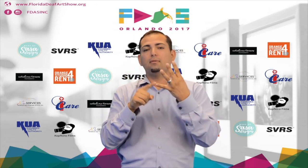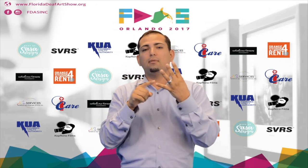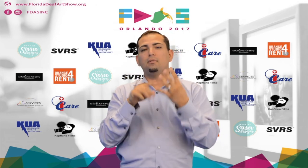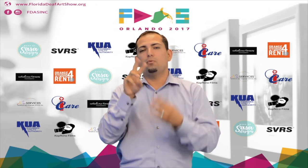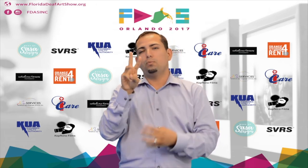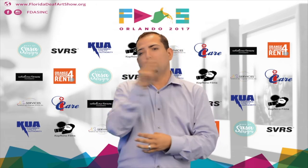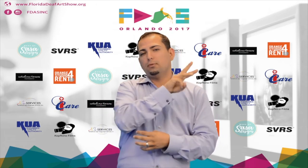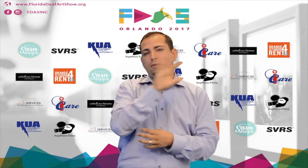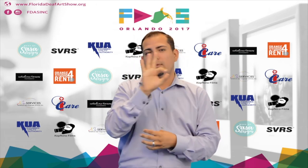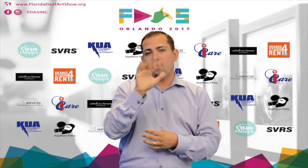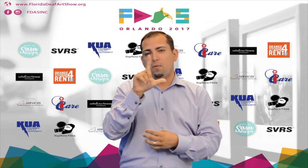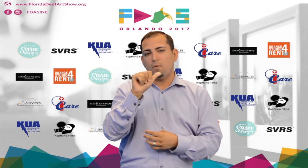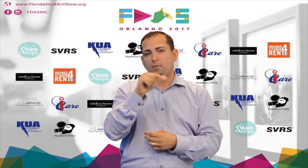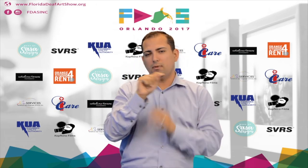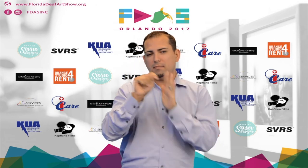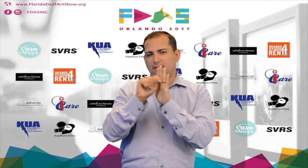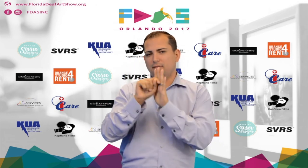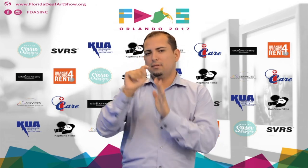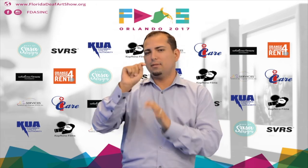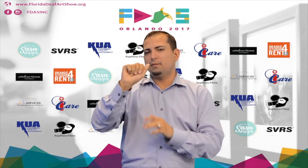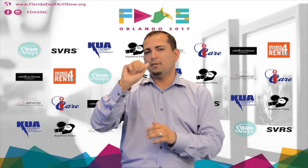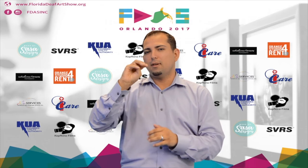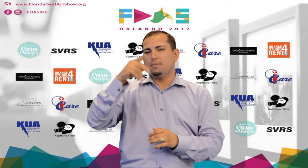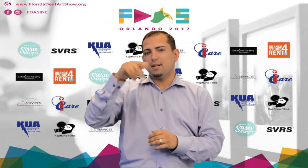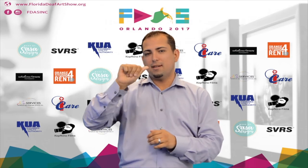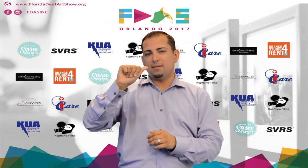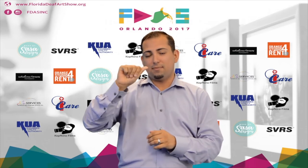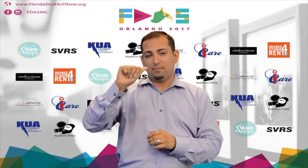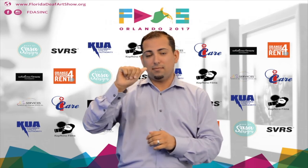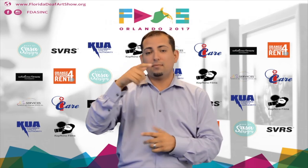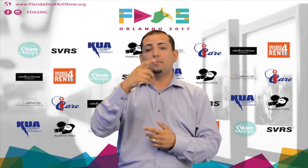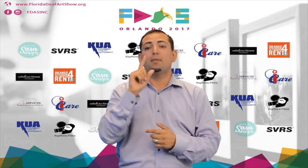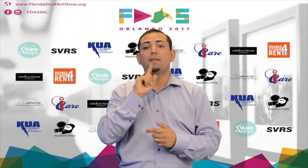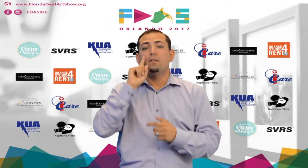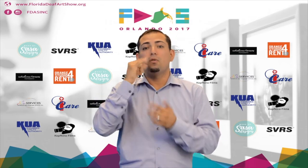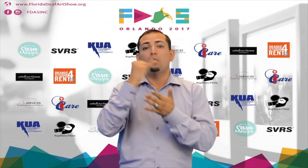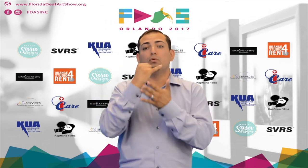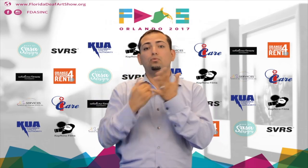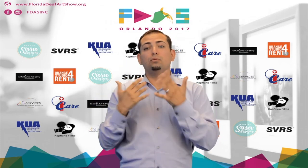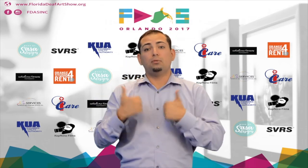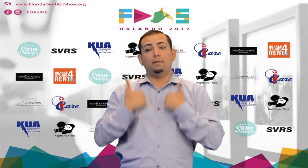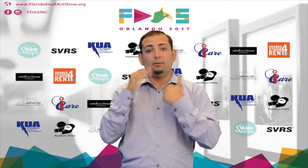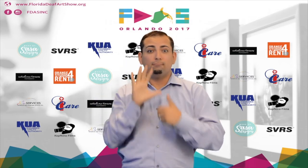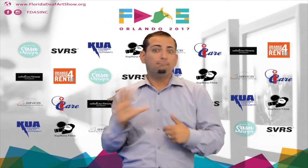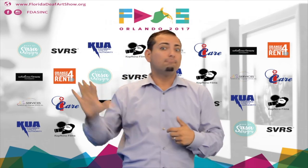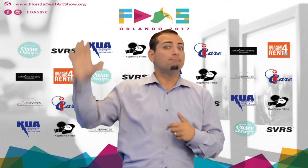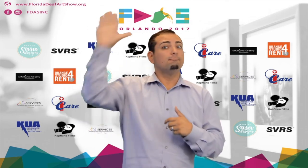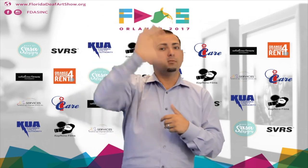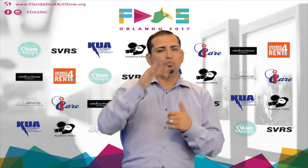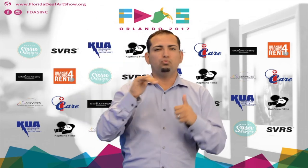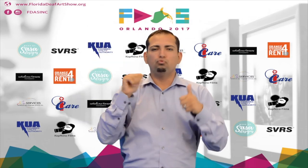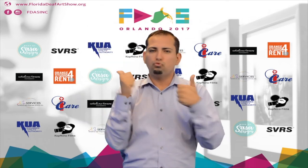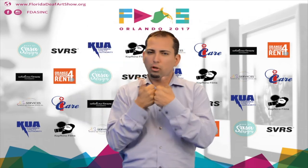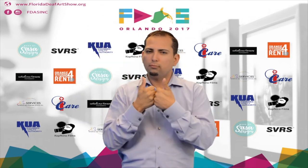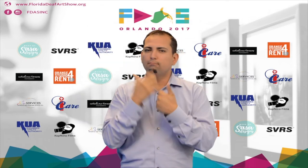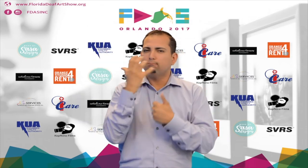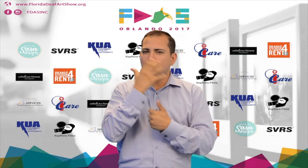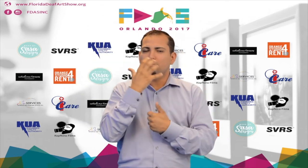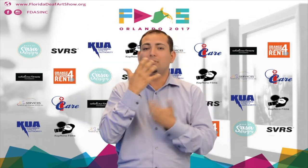West Florida - Tampa The deaf artists in Florida live all over the state it is challenging